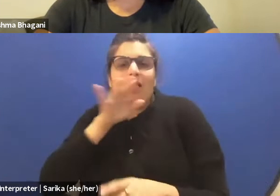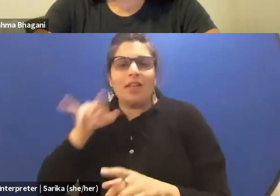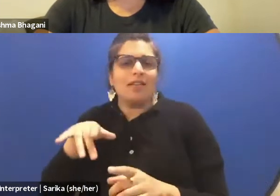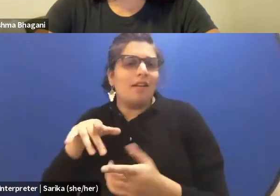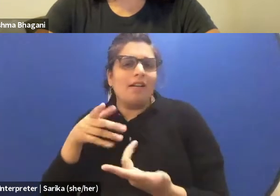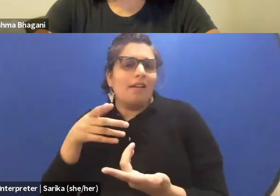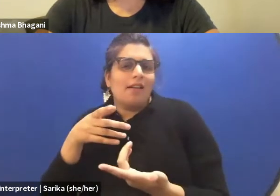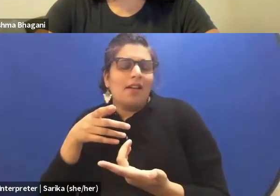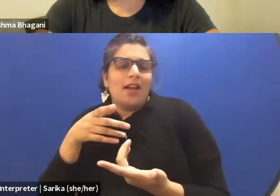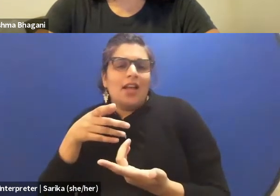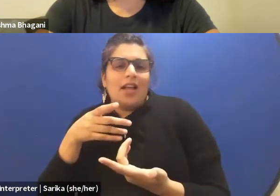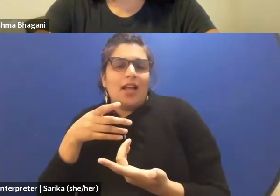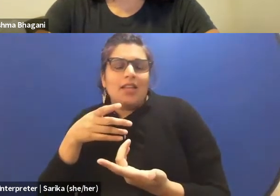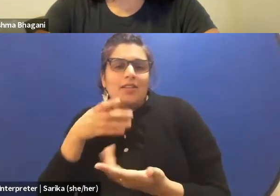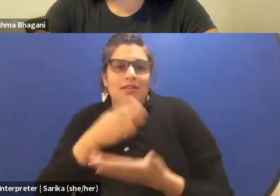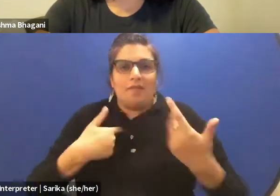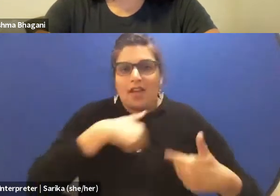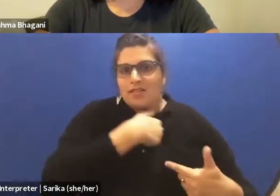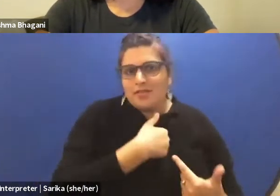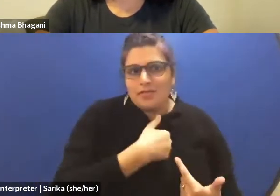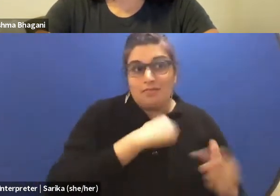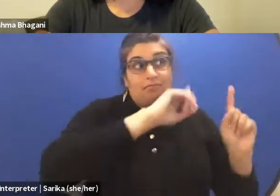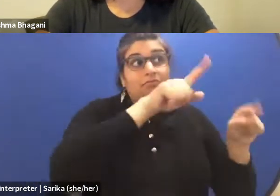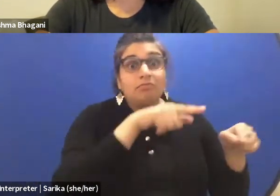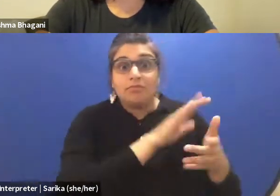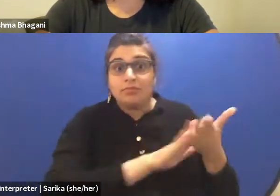Some of us were, we didn't... Some of us went to school to study theater,